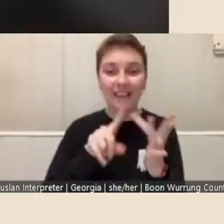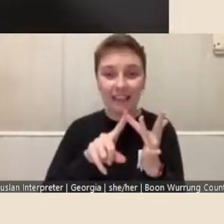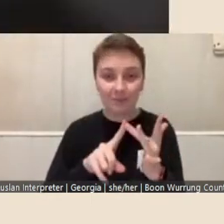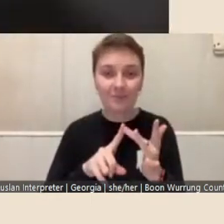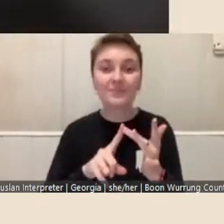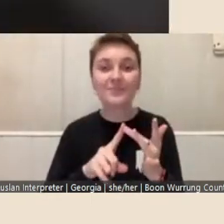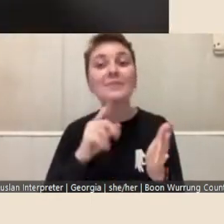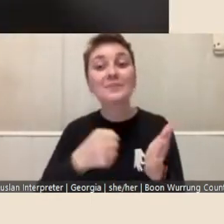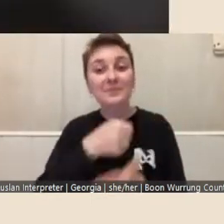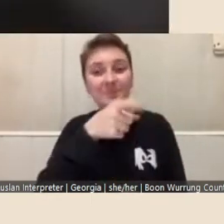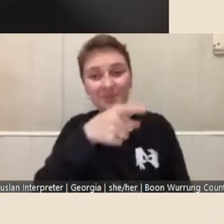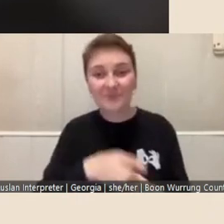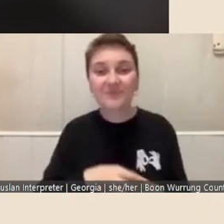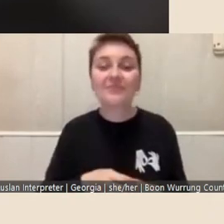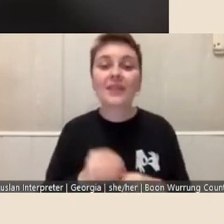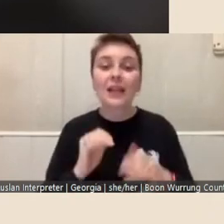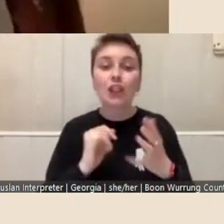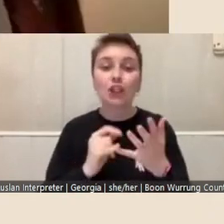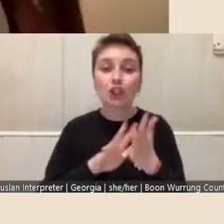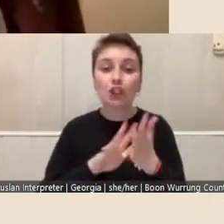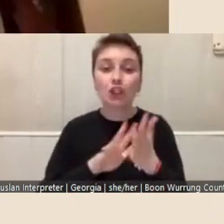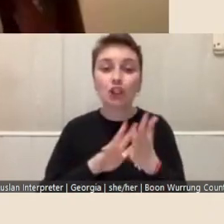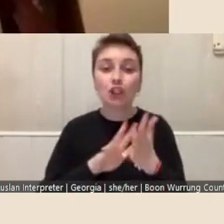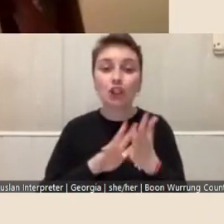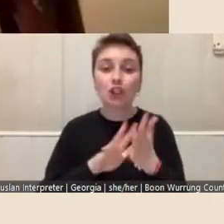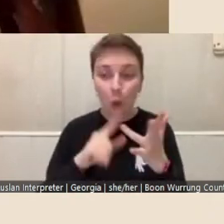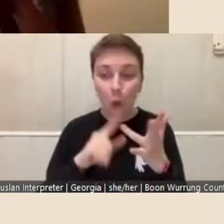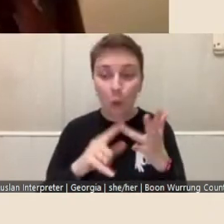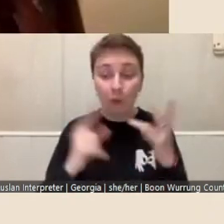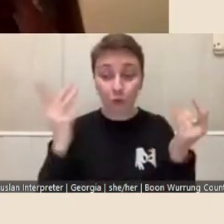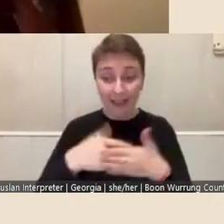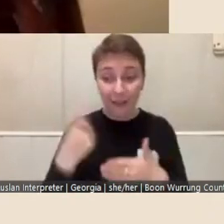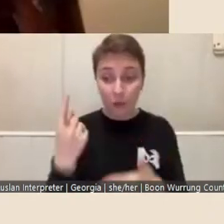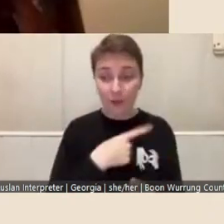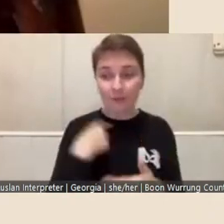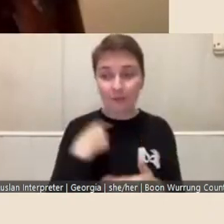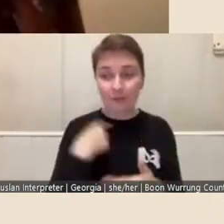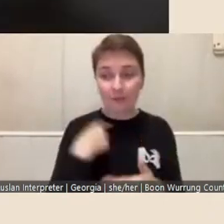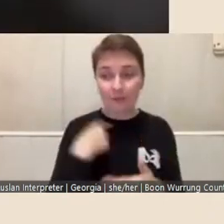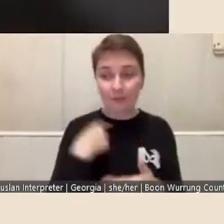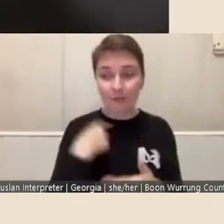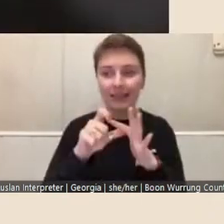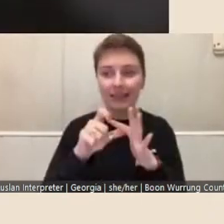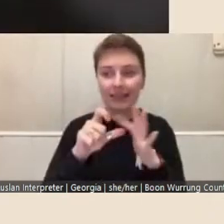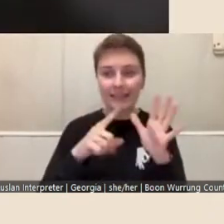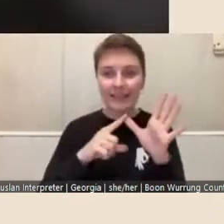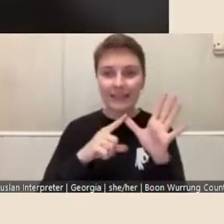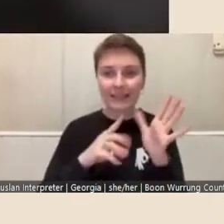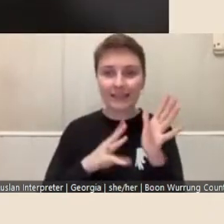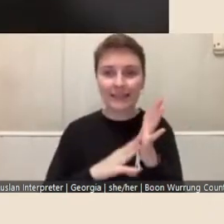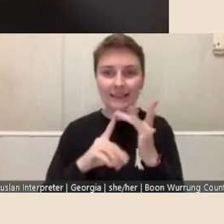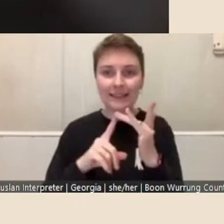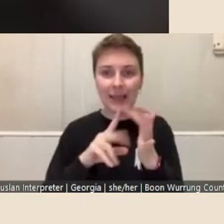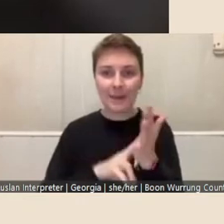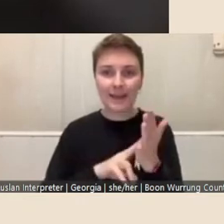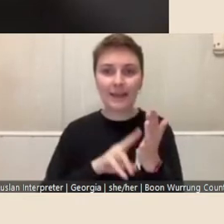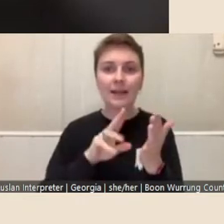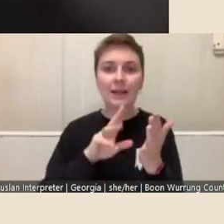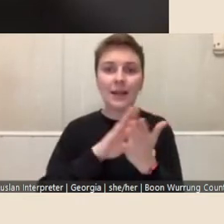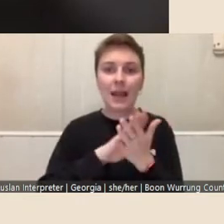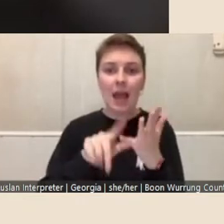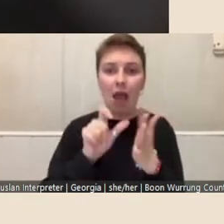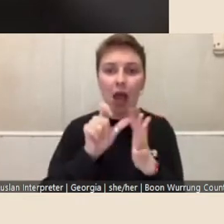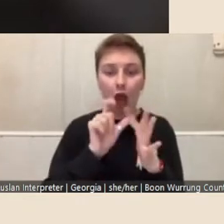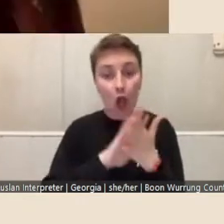Shona: So, tonight, we also have Damien Hodgkinson, board member of the Georges Mora Foundation, who will now